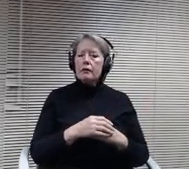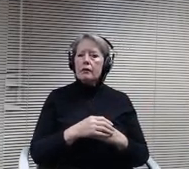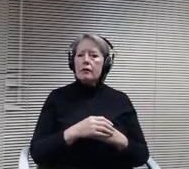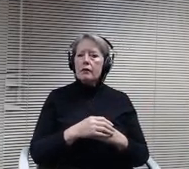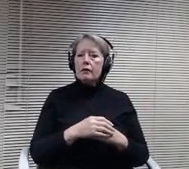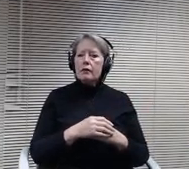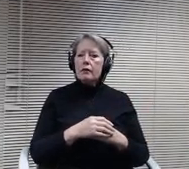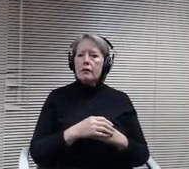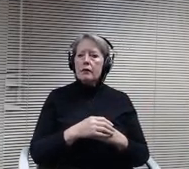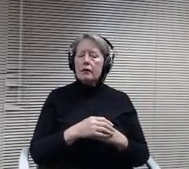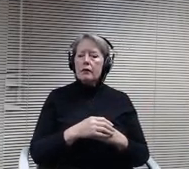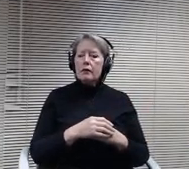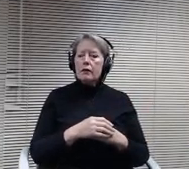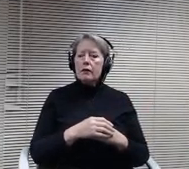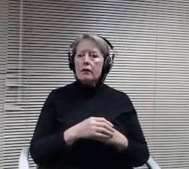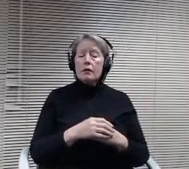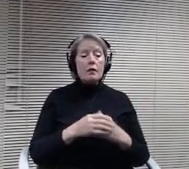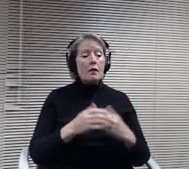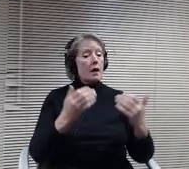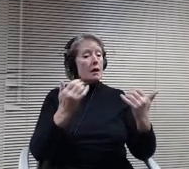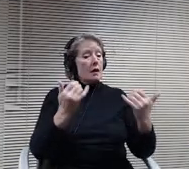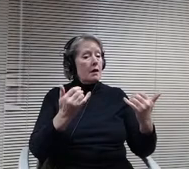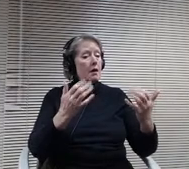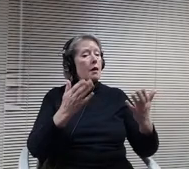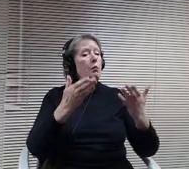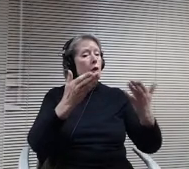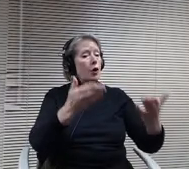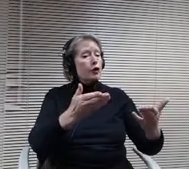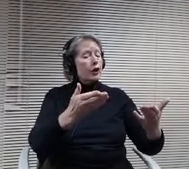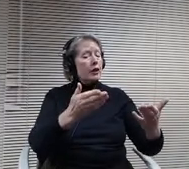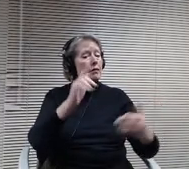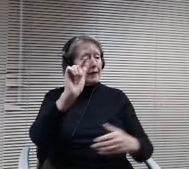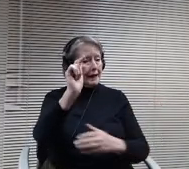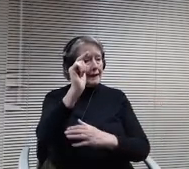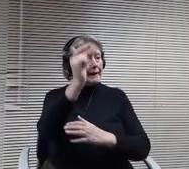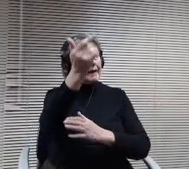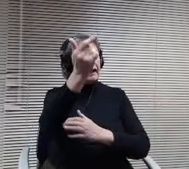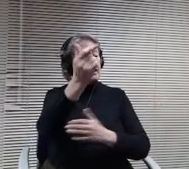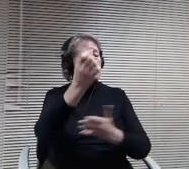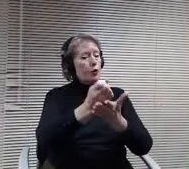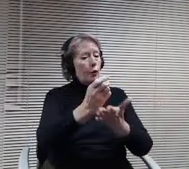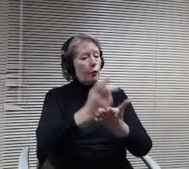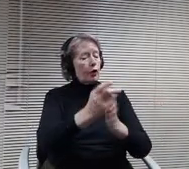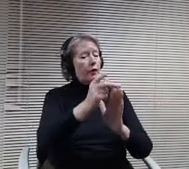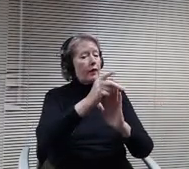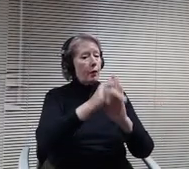seconded to approve the policy and a with a friendly amendment